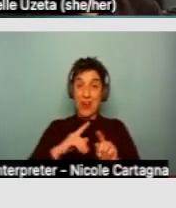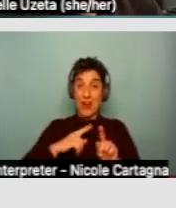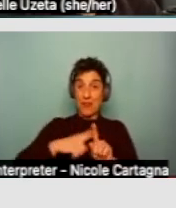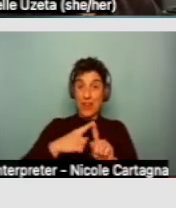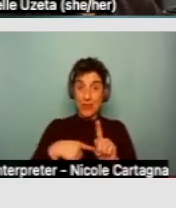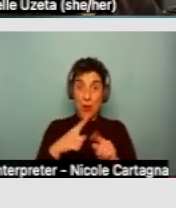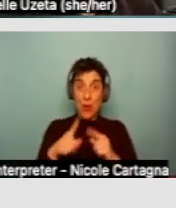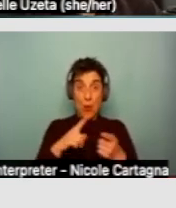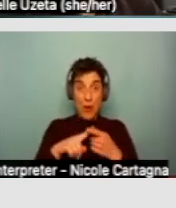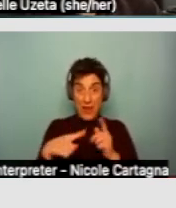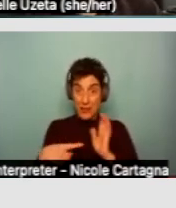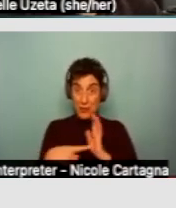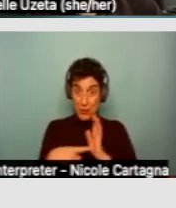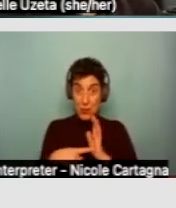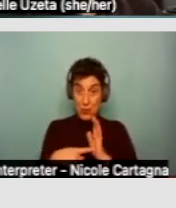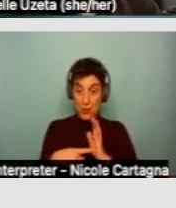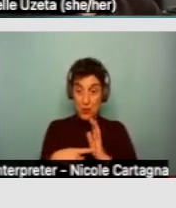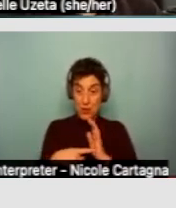date that they receive public benefits.